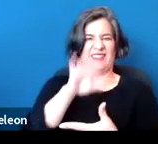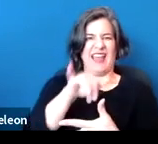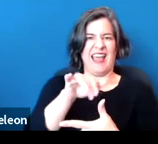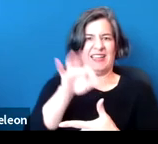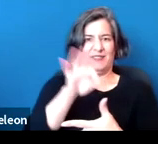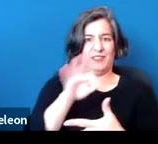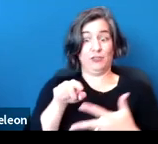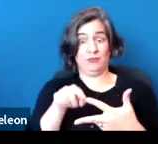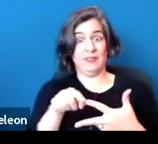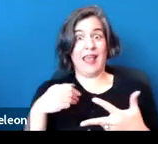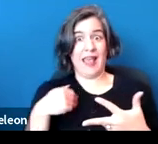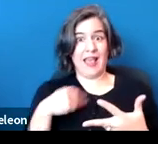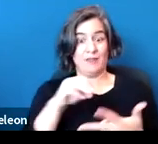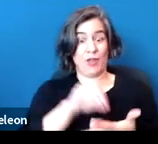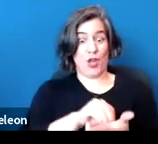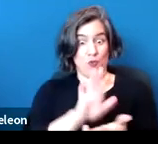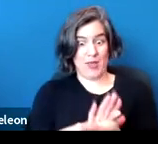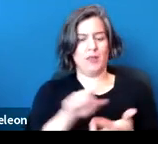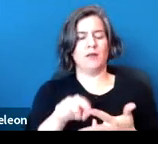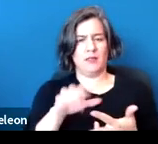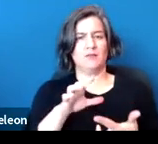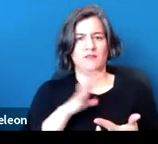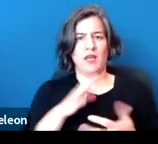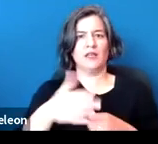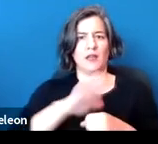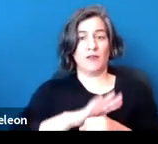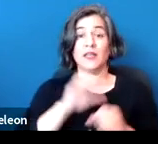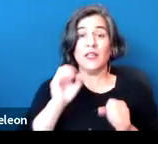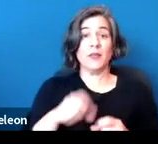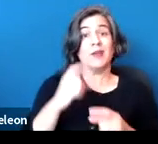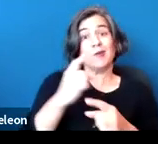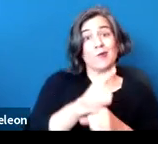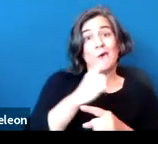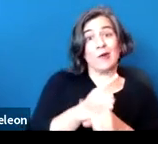and this notably can be either a correct record or an erroneous record.